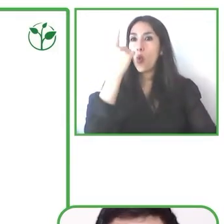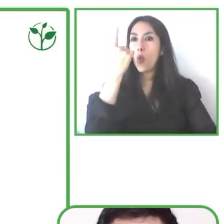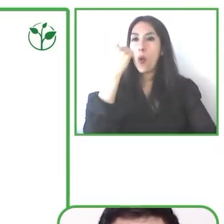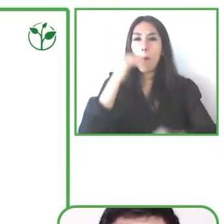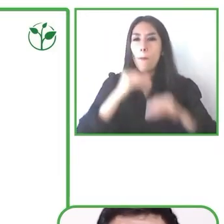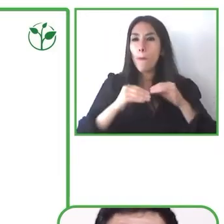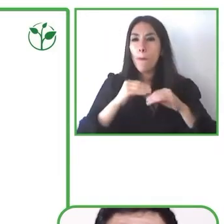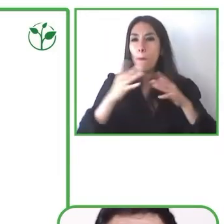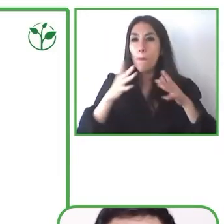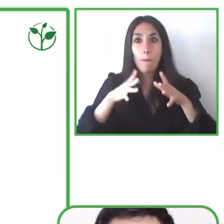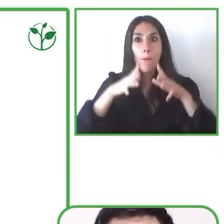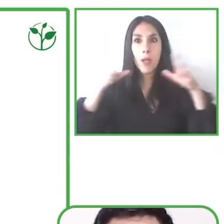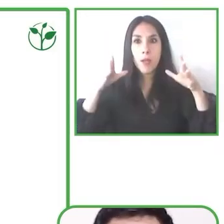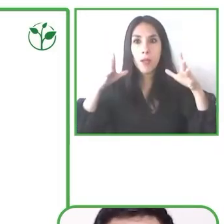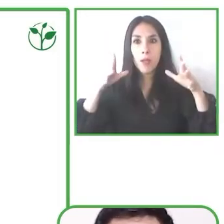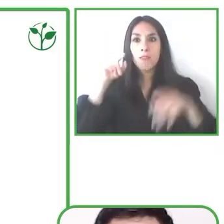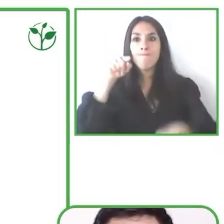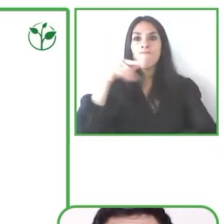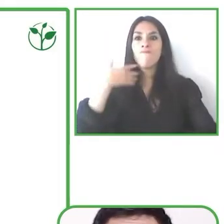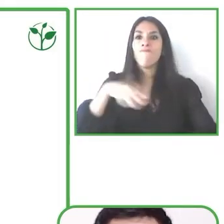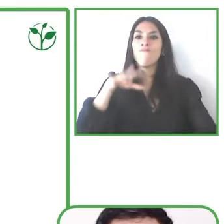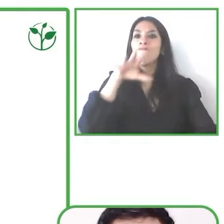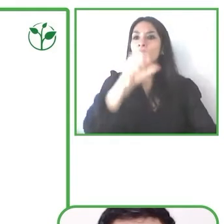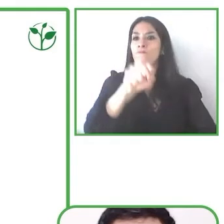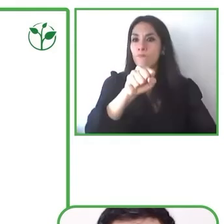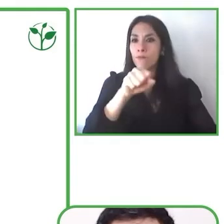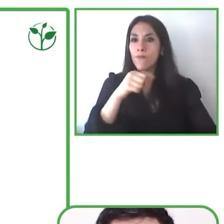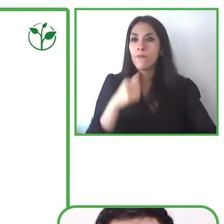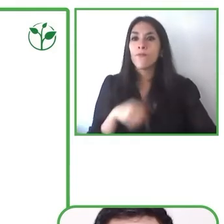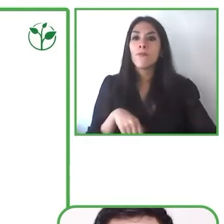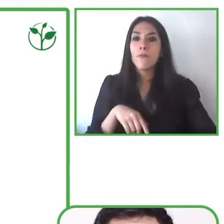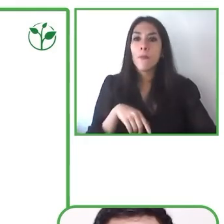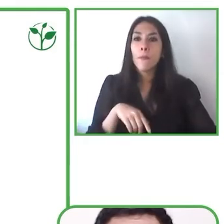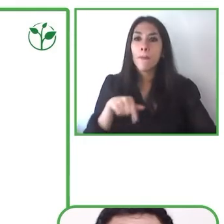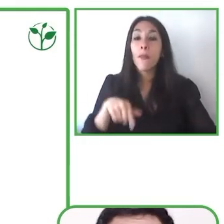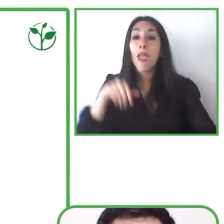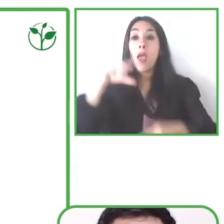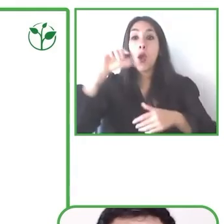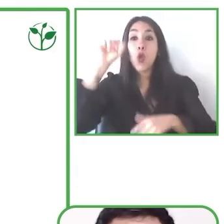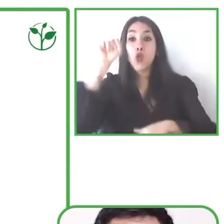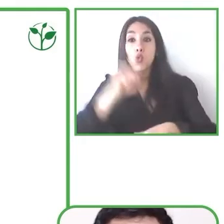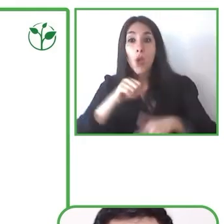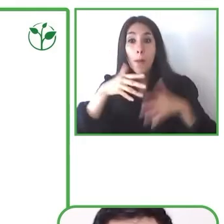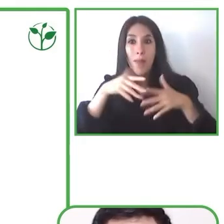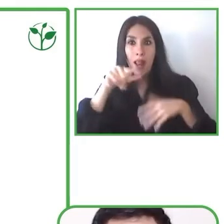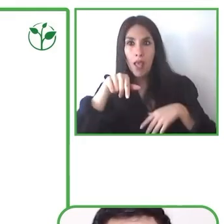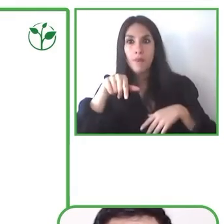not only in Latinamerica but also in other places in the world which is the reading